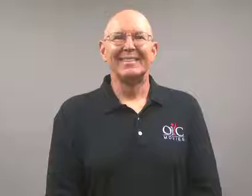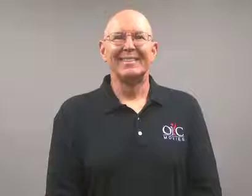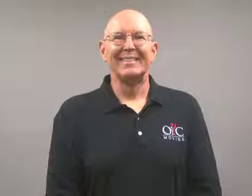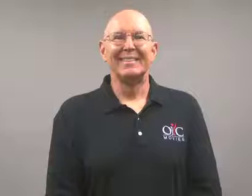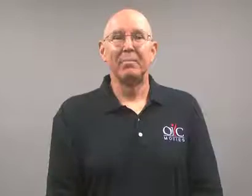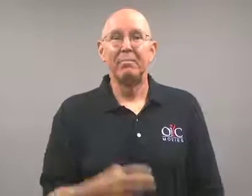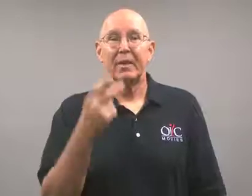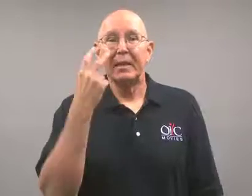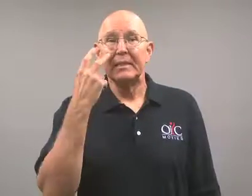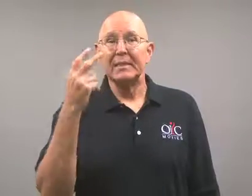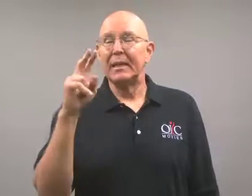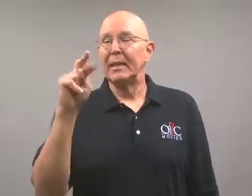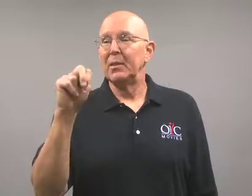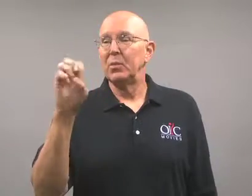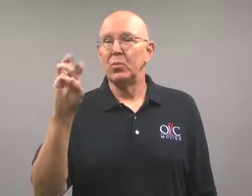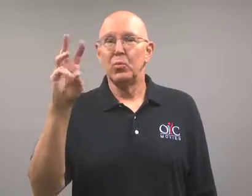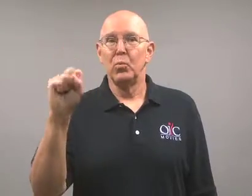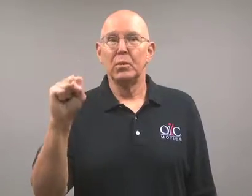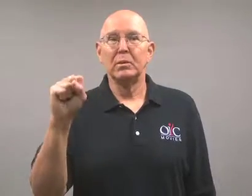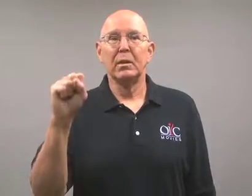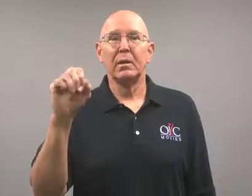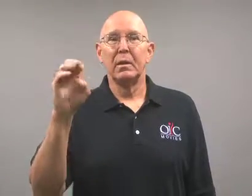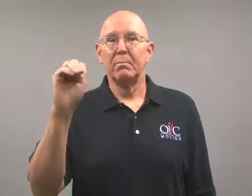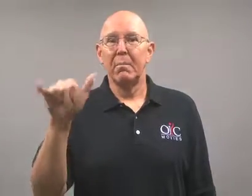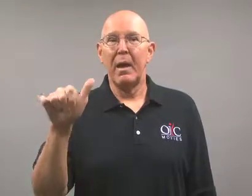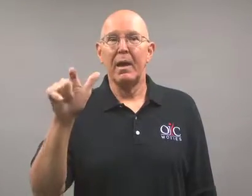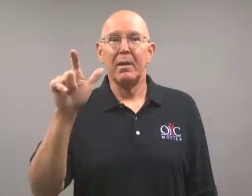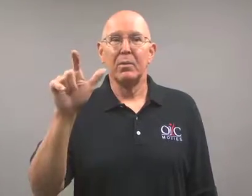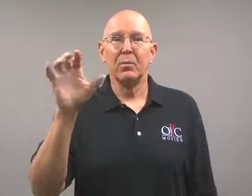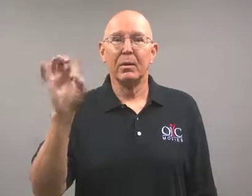This was in the news on May 29.